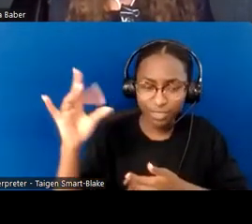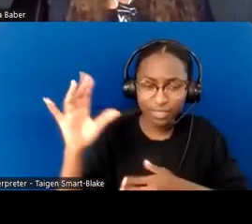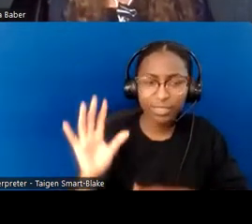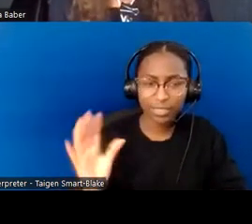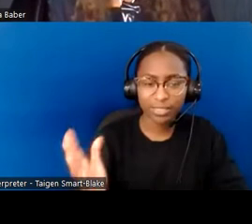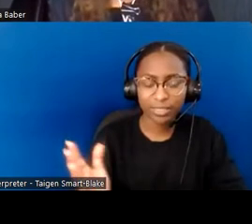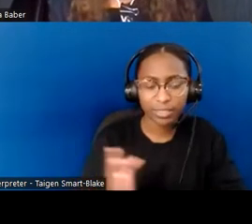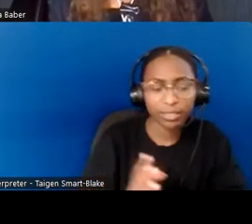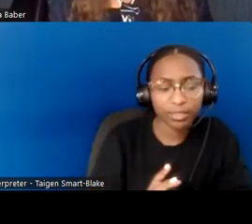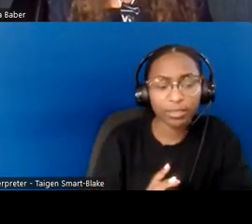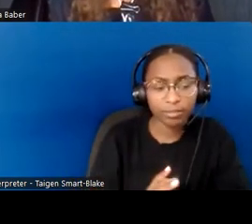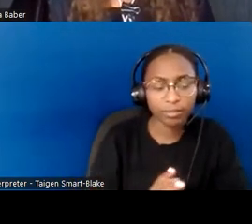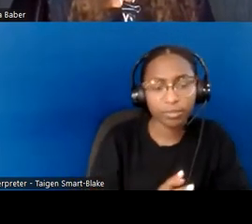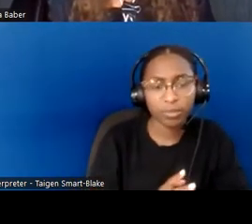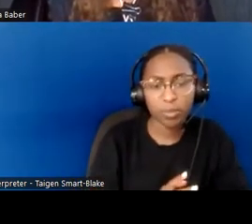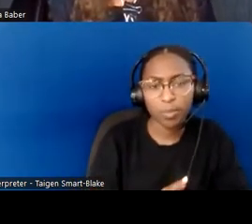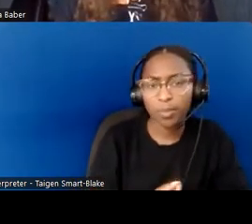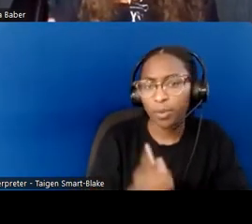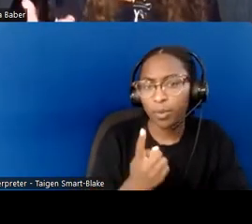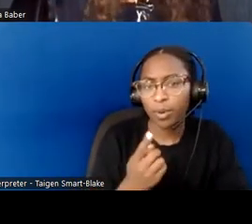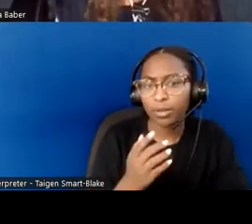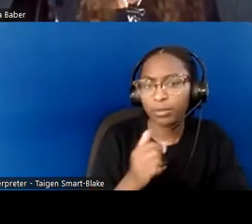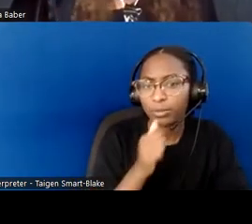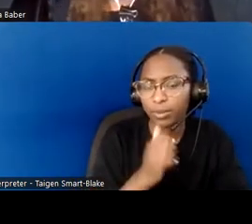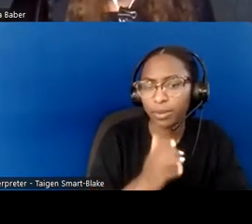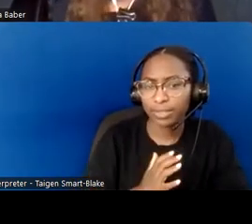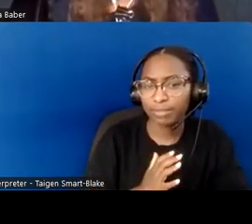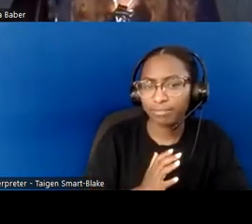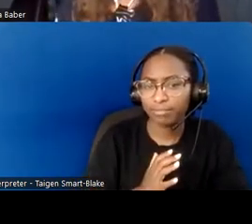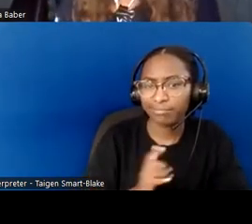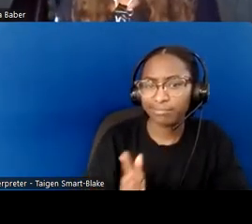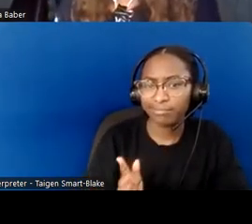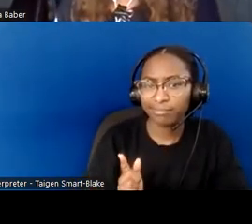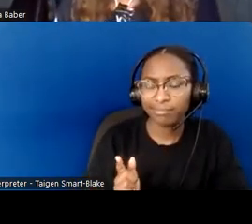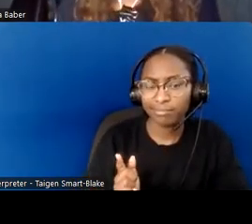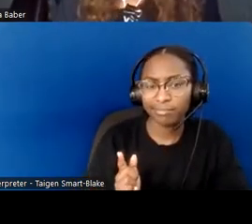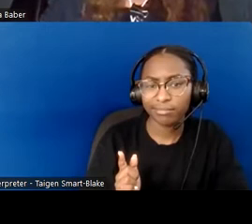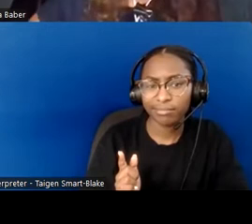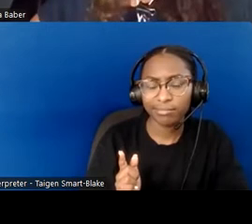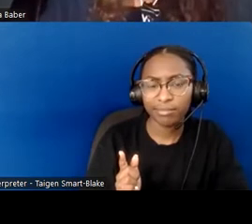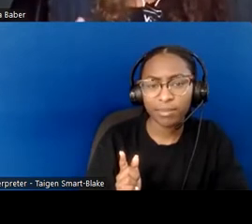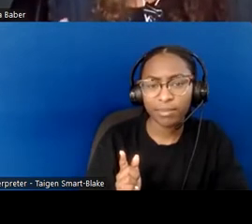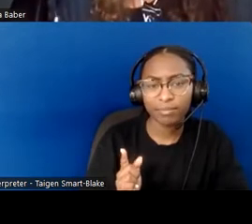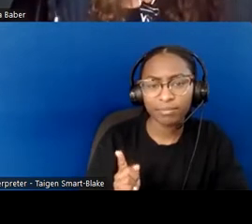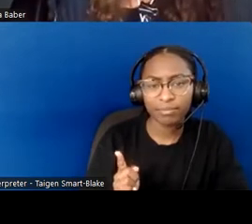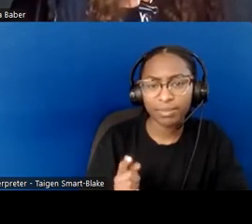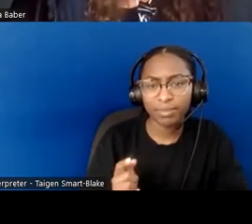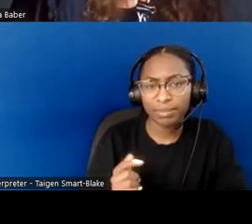she was a little younger than I was at the time, so my age at the time— with Down syndrome, and we had a practice in the church